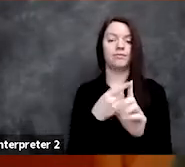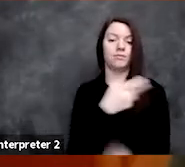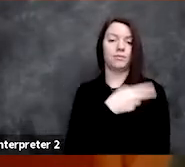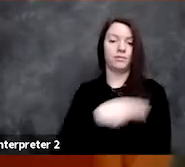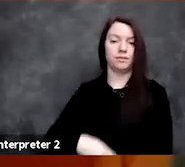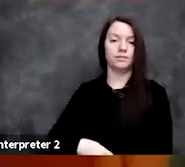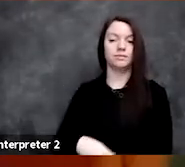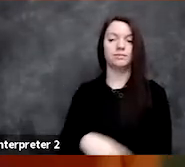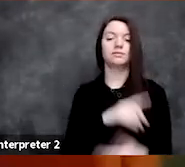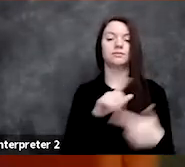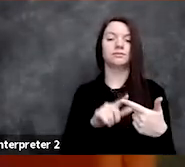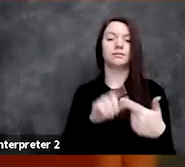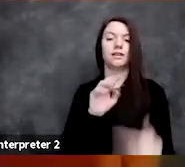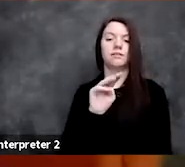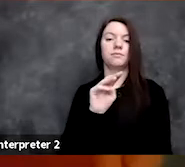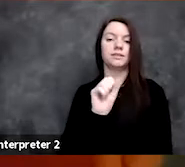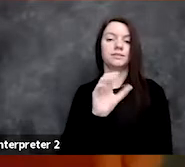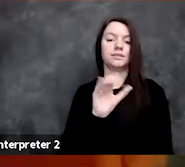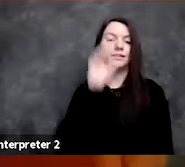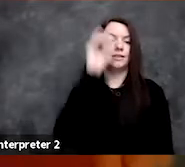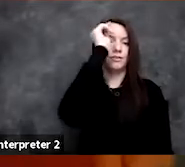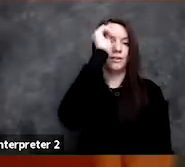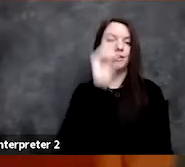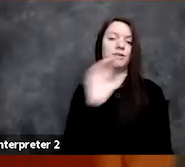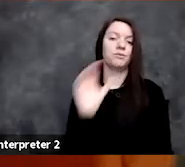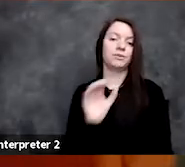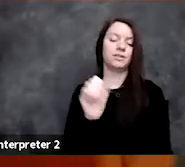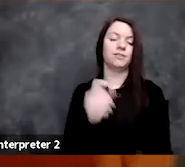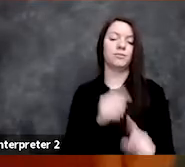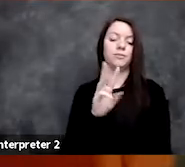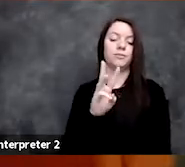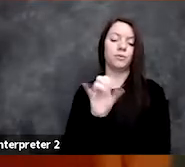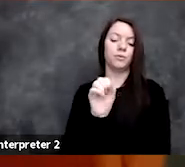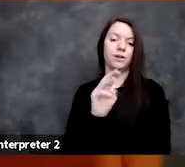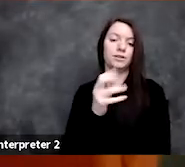an MSc in Theoretical Computer Science from the Weizmann Institute,